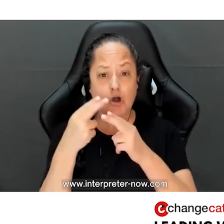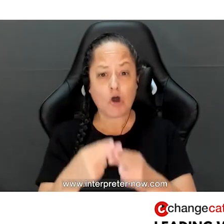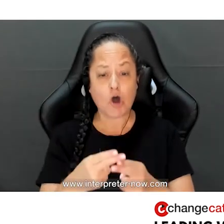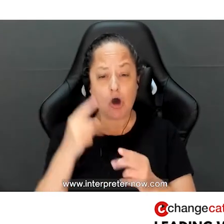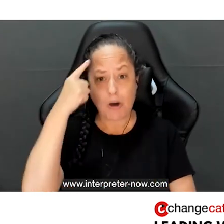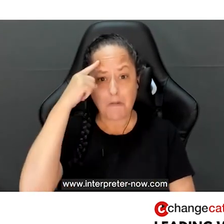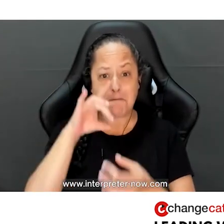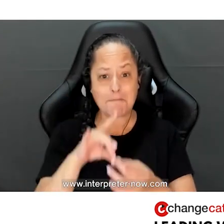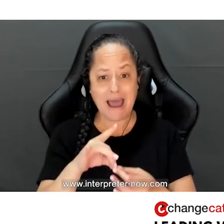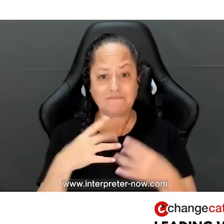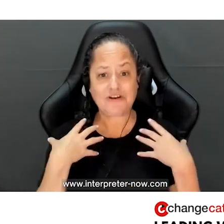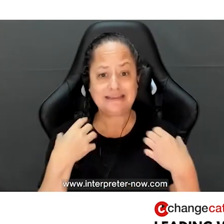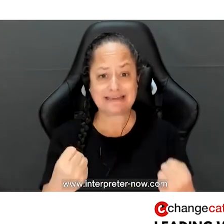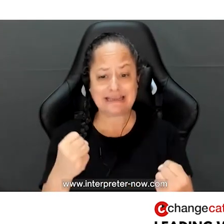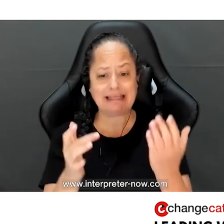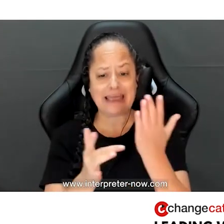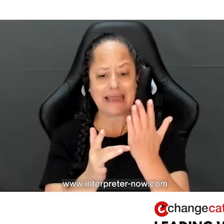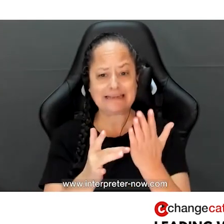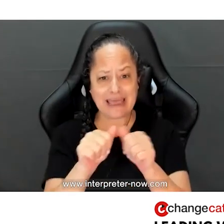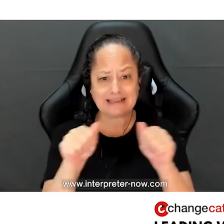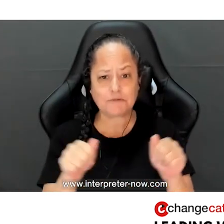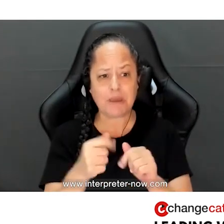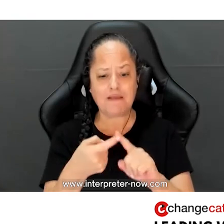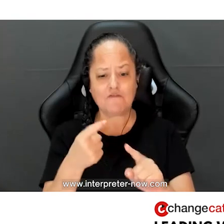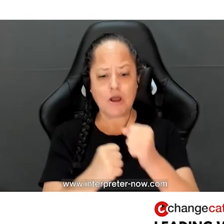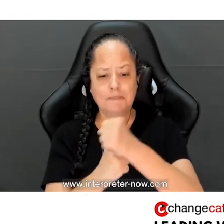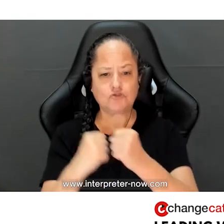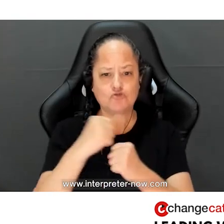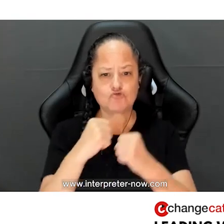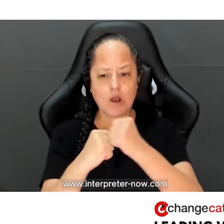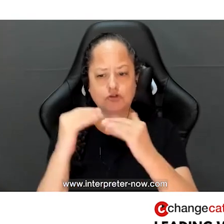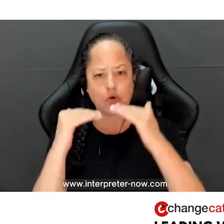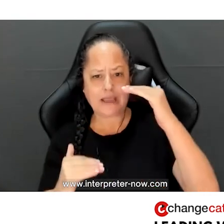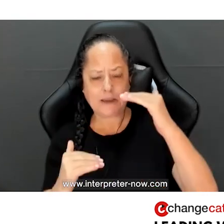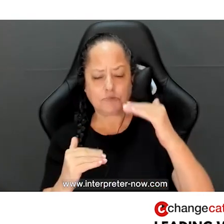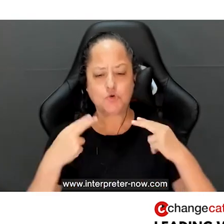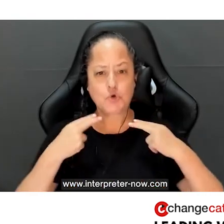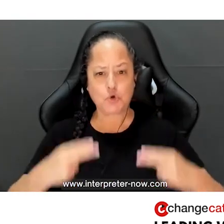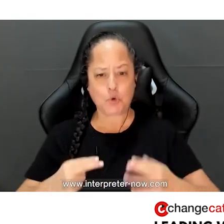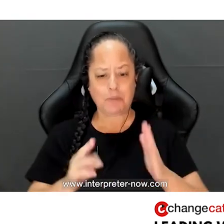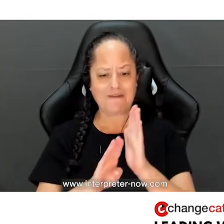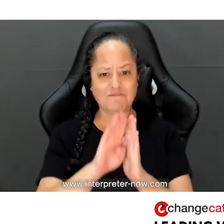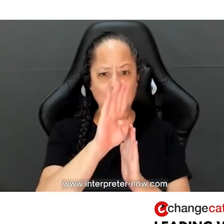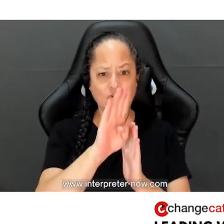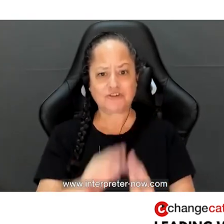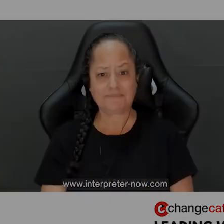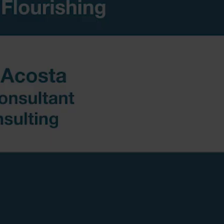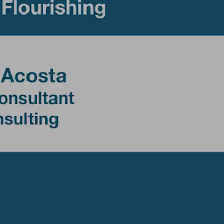This talk is called Mindfulness and Healing in the Tech Space: From Structural Inequality to Human Flourishing.